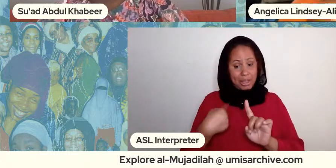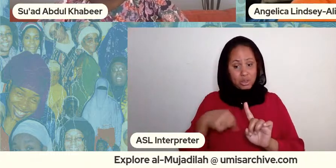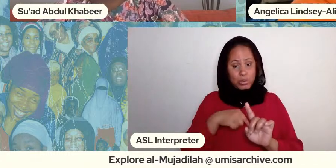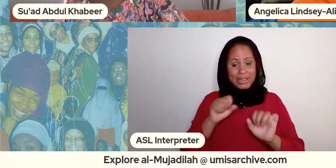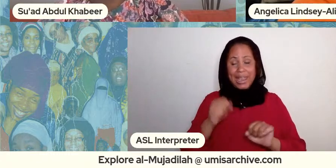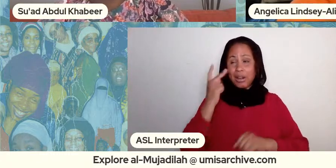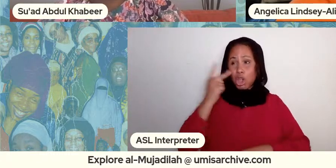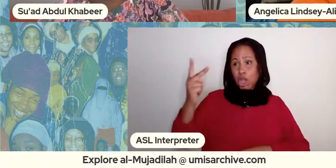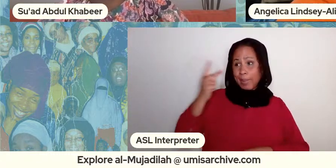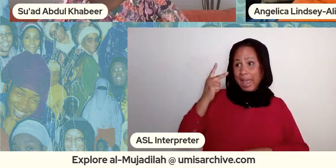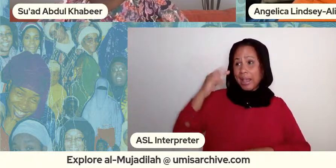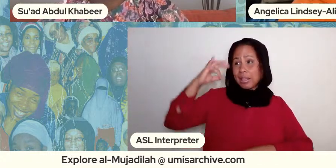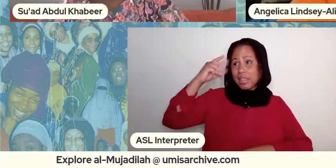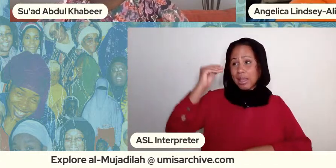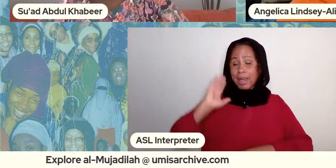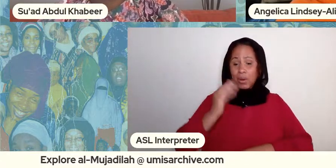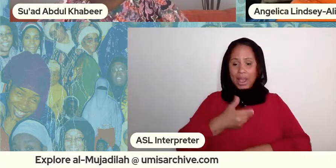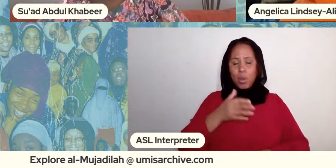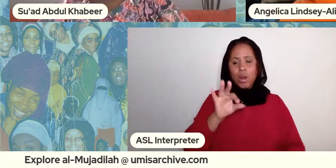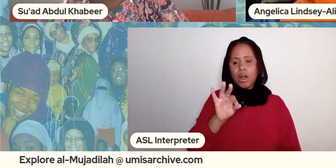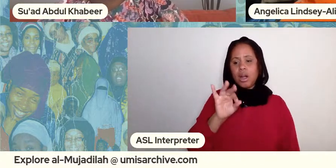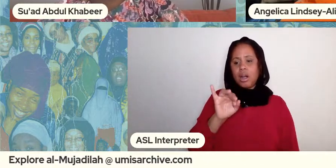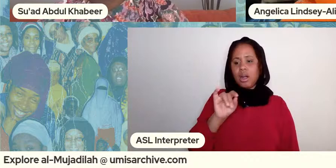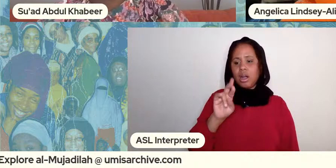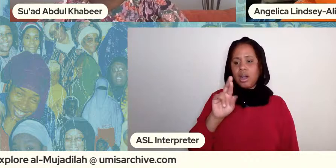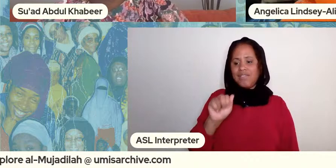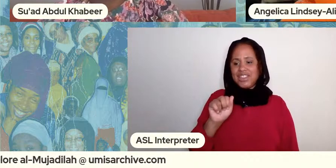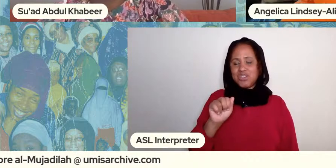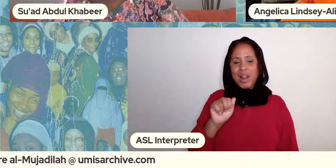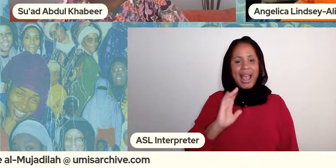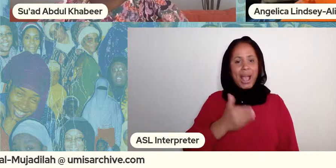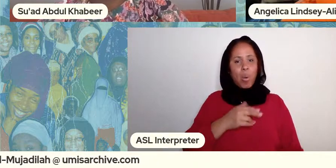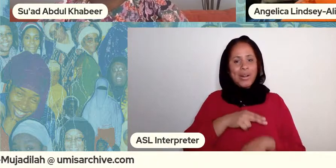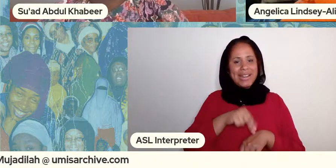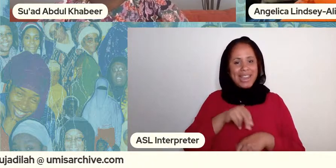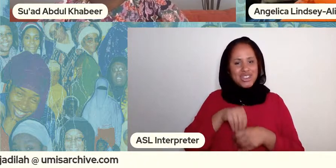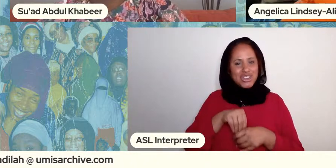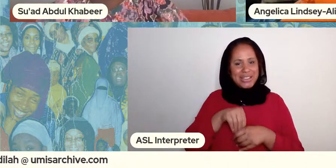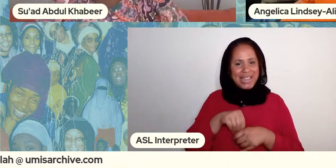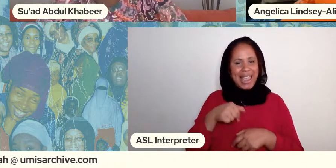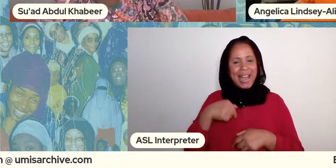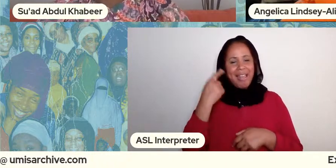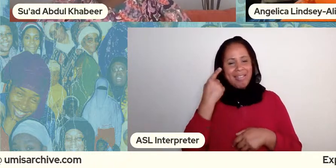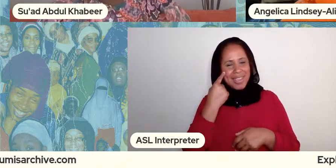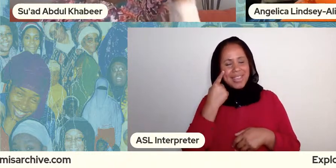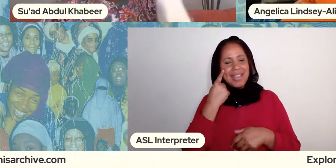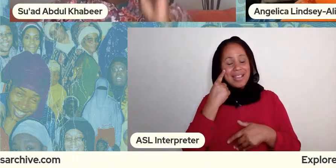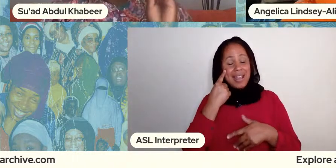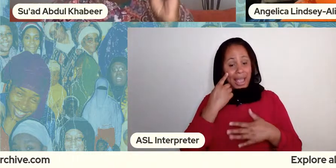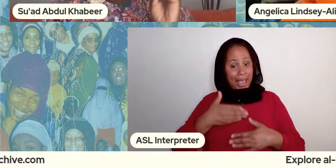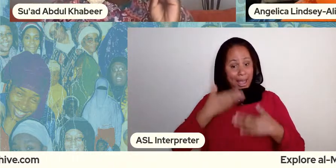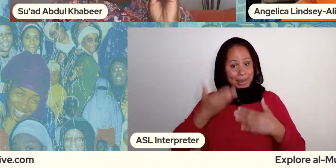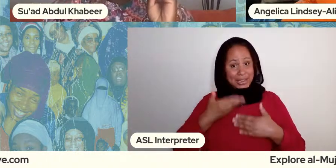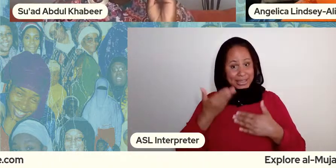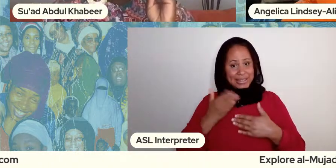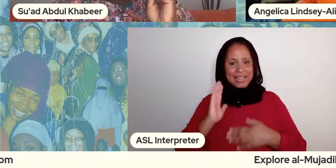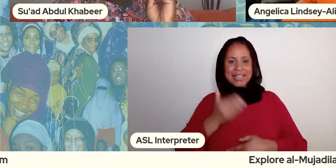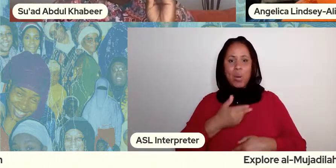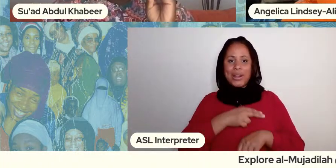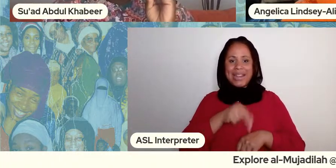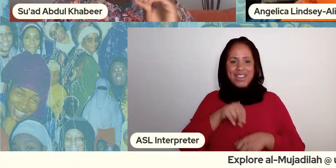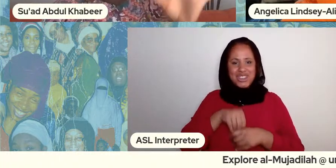our fitrah as black women is is that of joy and that's what i see in all of those those photos